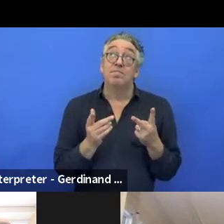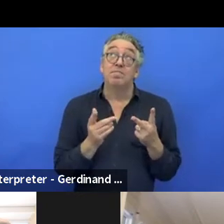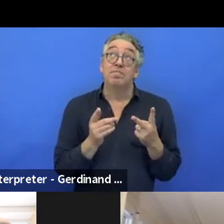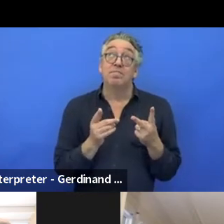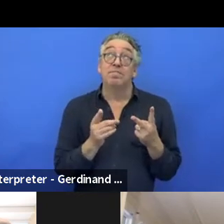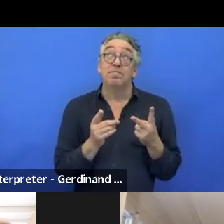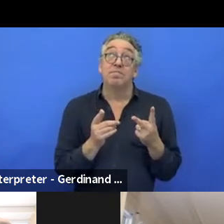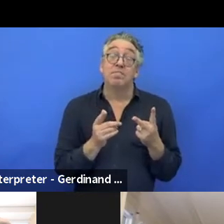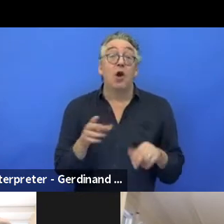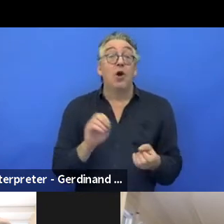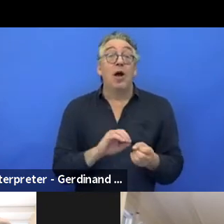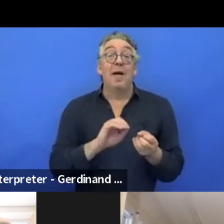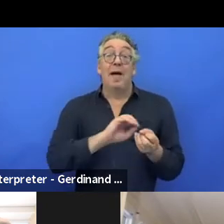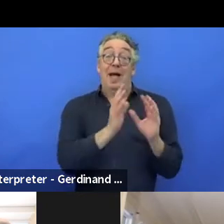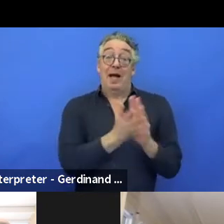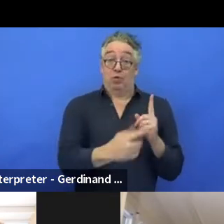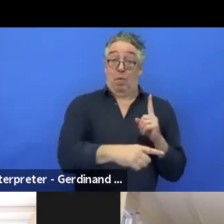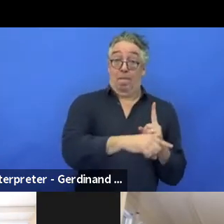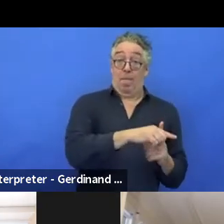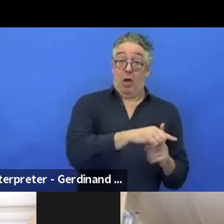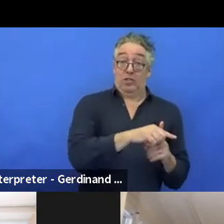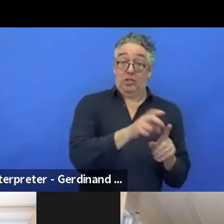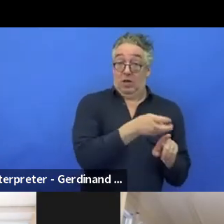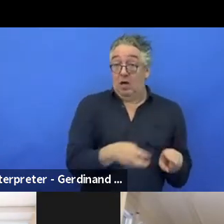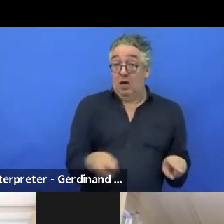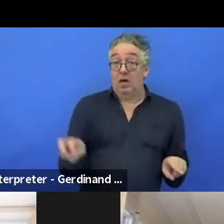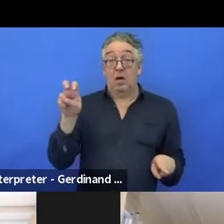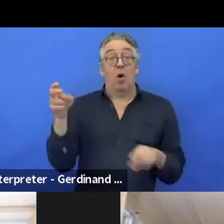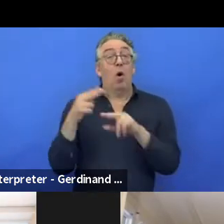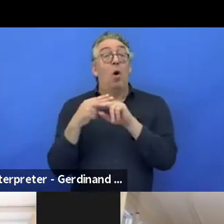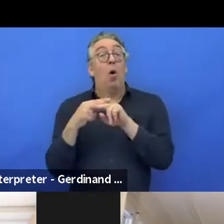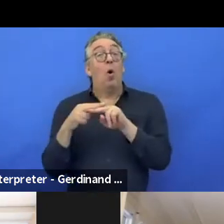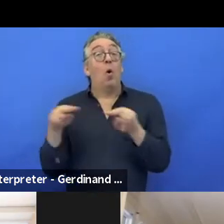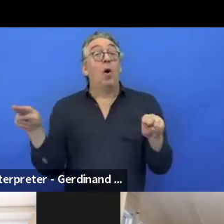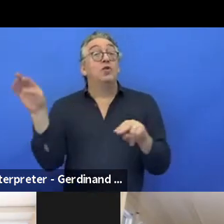to move from Erasmus+ to Horizon Europe, it doesn't work.